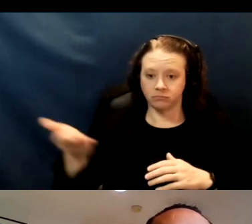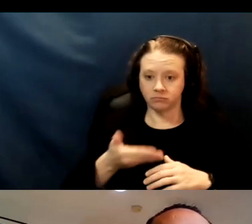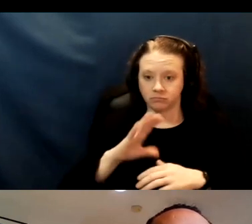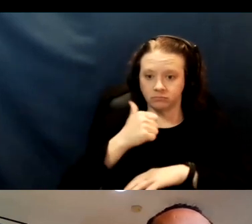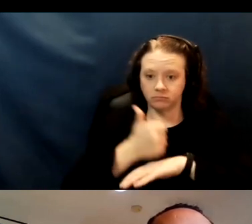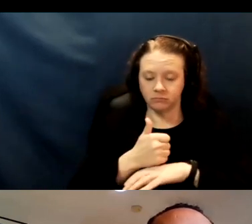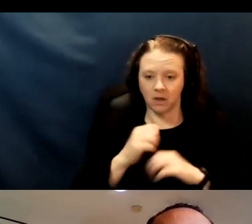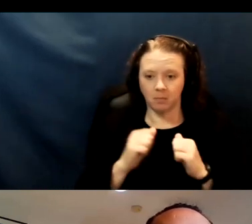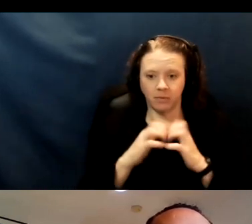So,